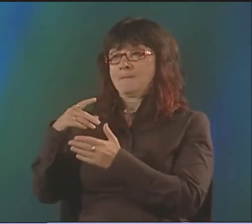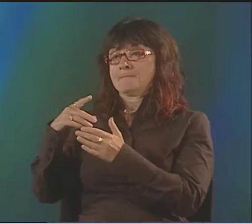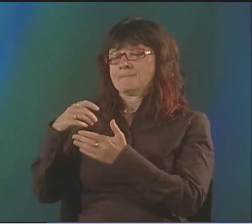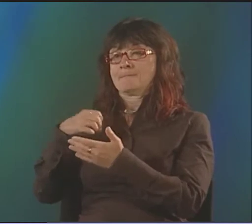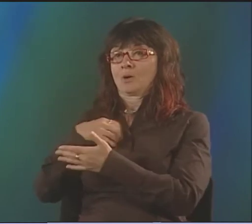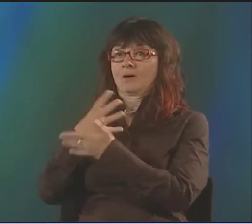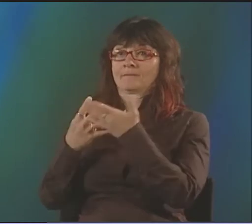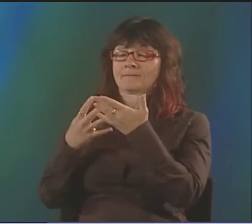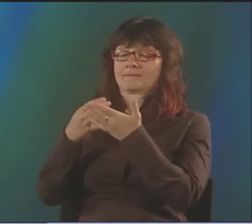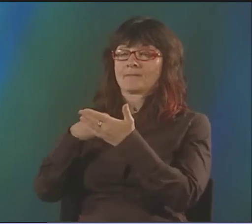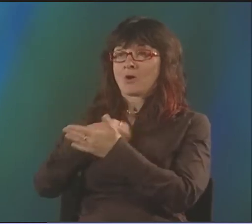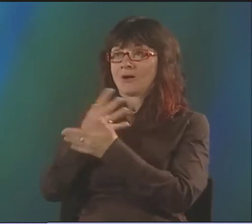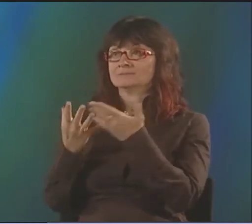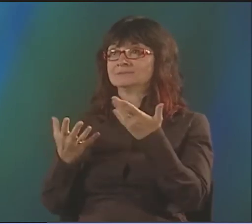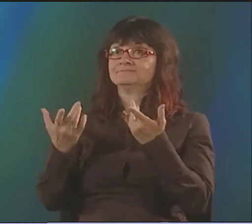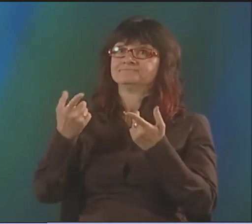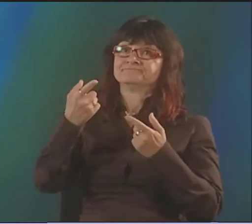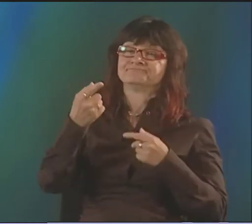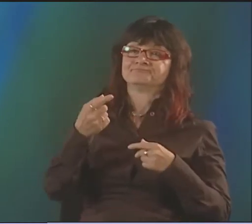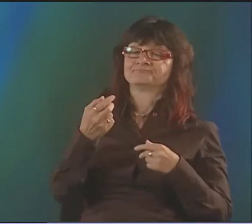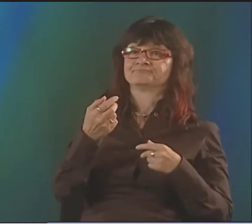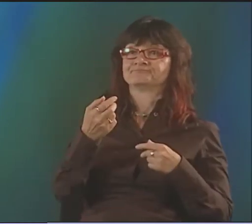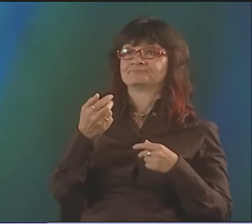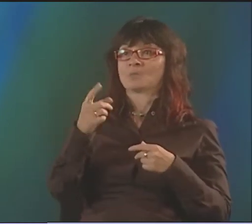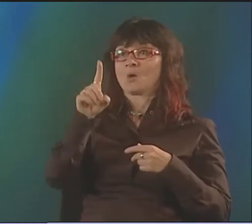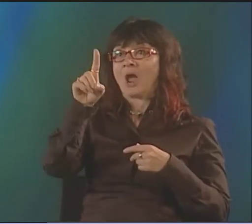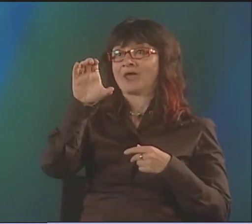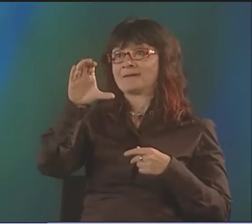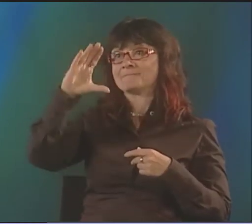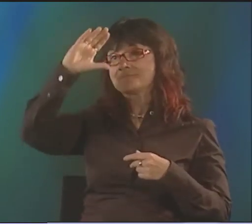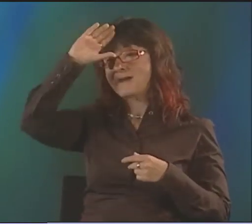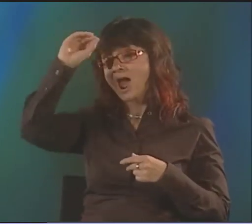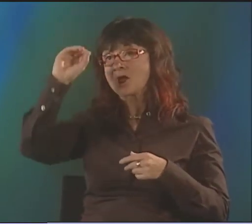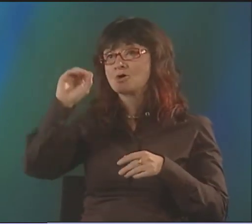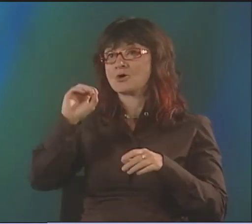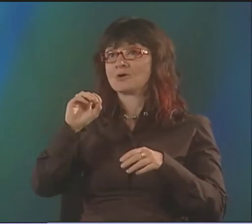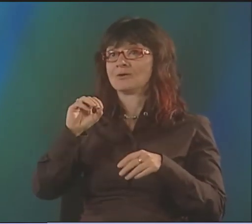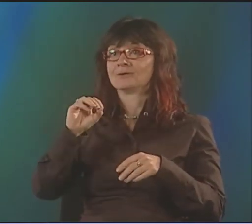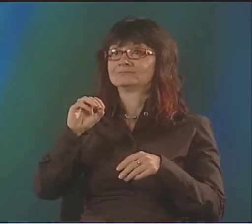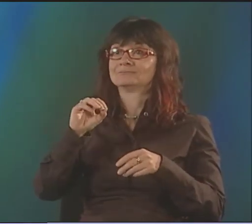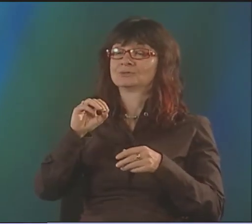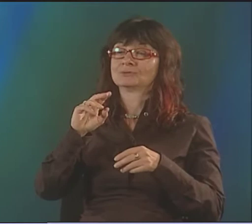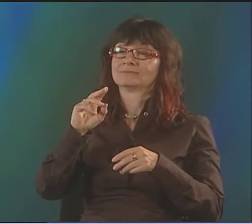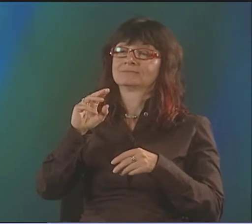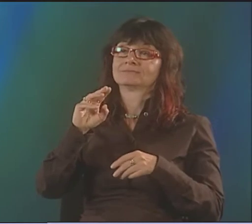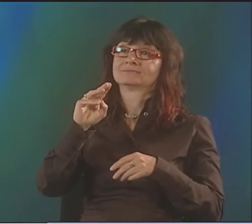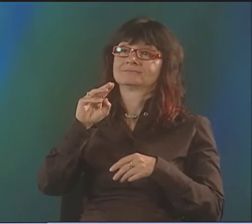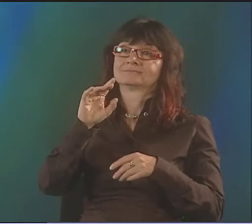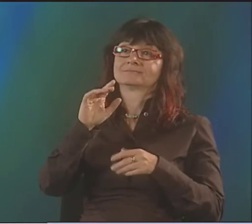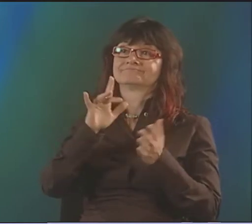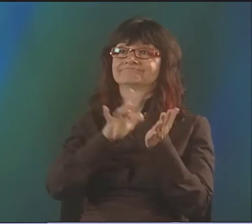SO THERE'S ALWAYS A MESSAGE WITHIN IT--POLITICAL SOMETIMES. I HAVE A NEW POEM.